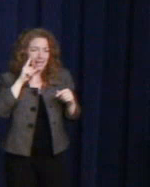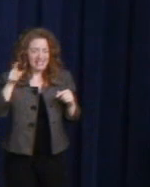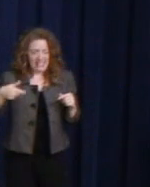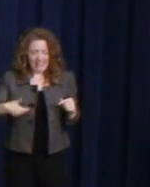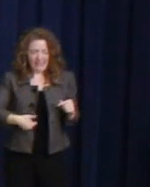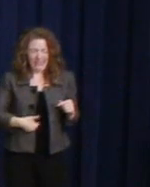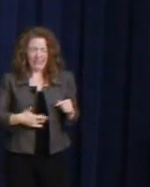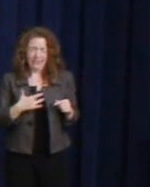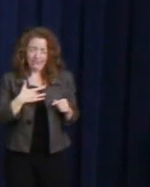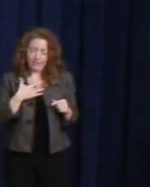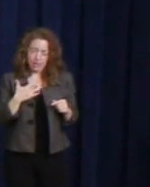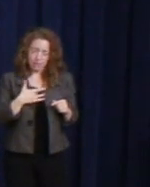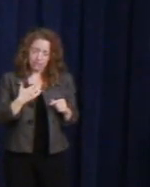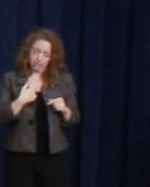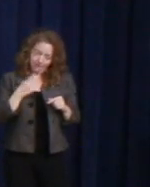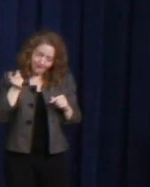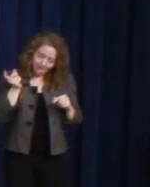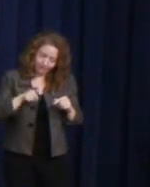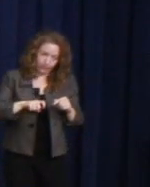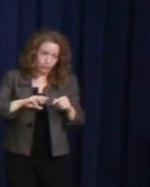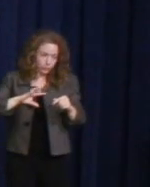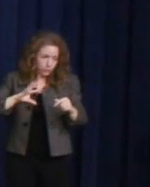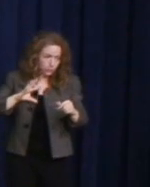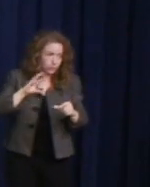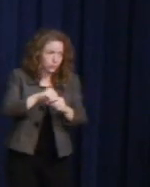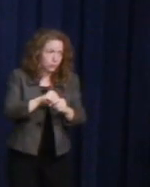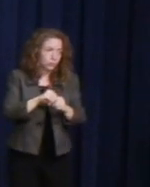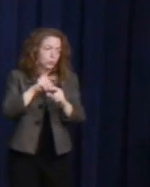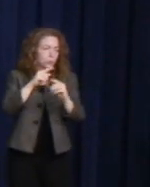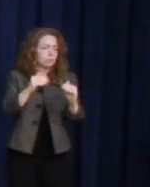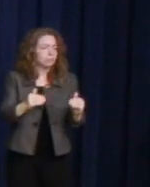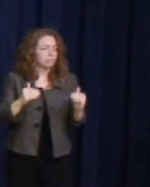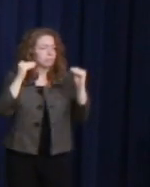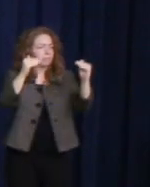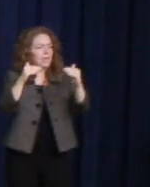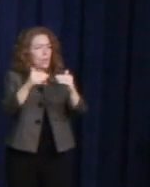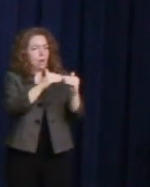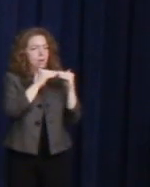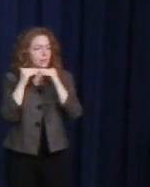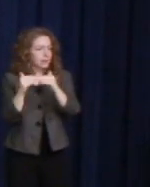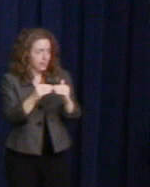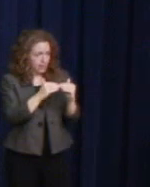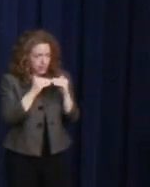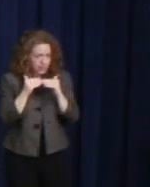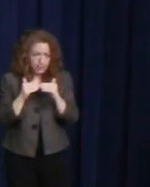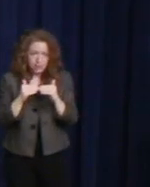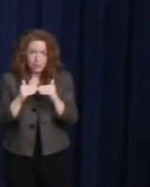the cause of equality forward. He ran for office so that others wouldn't have